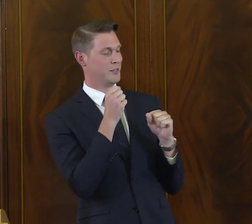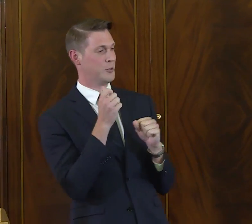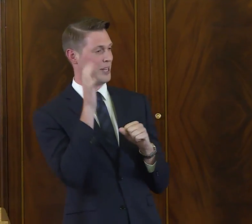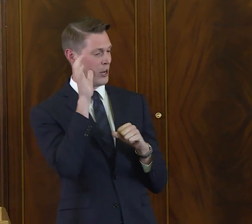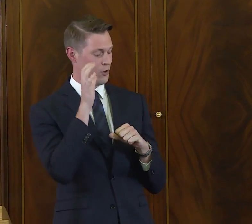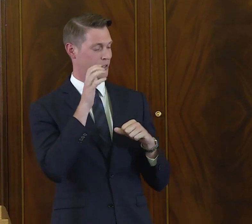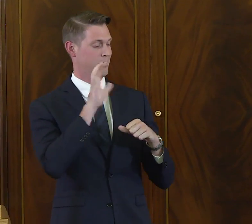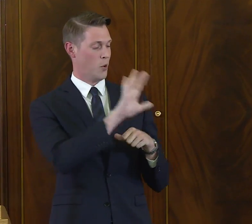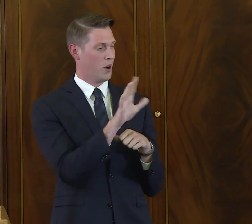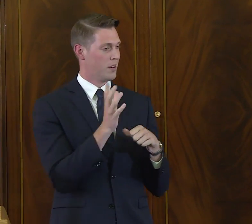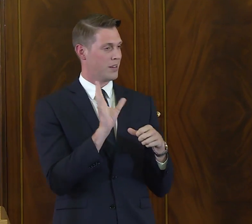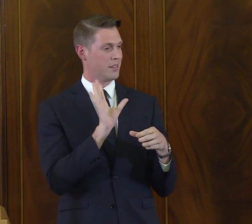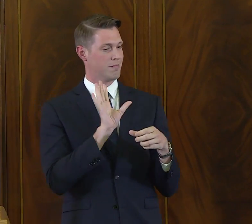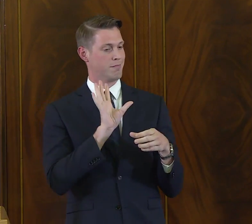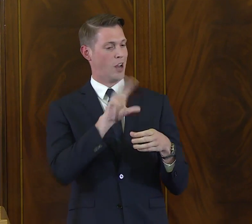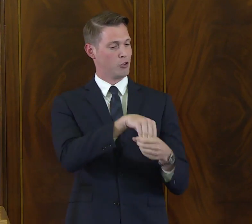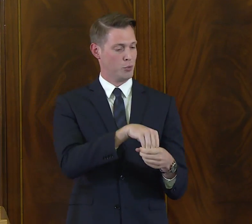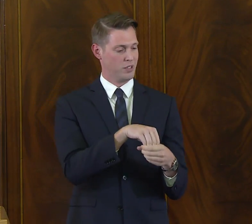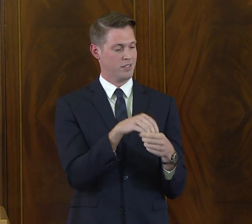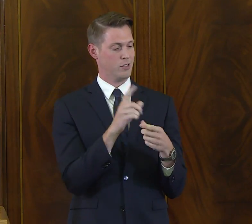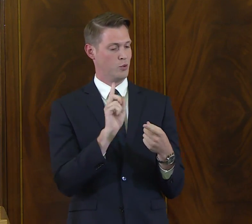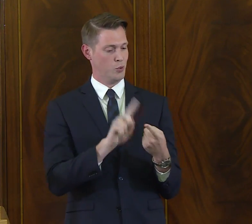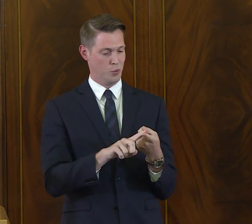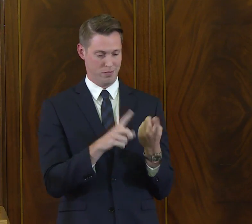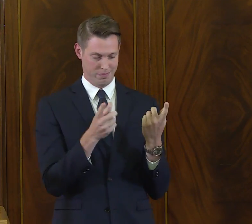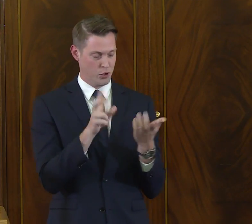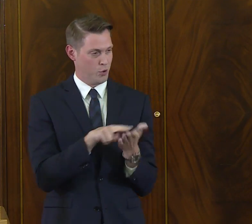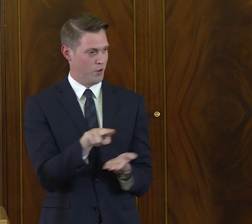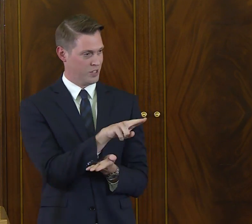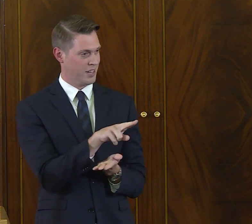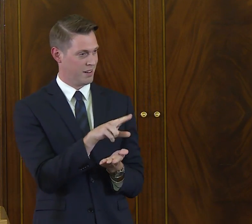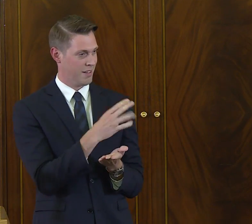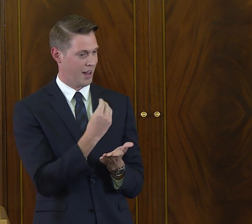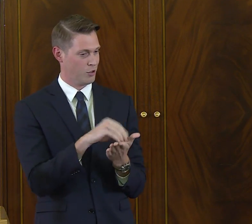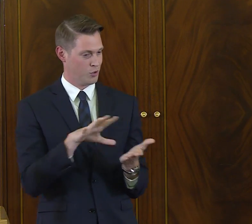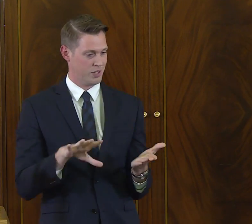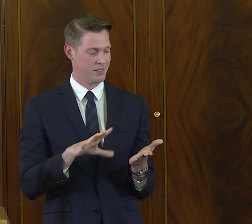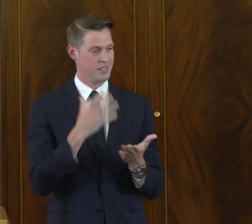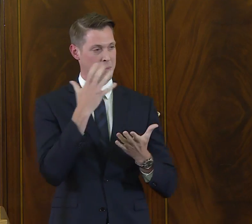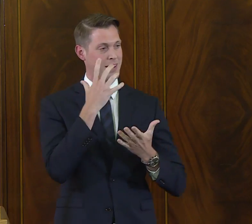It's very fascinating to hear about your contributions to the university